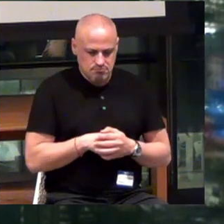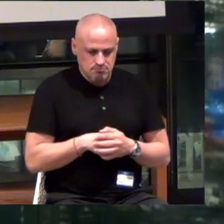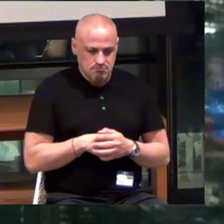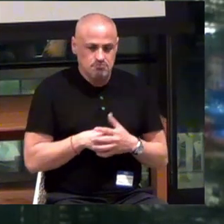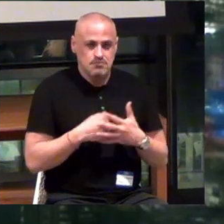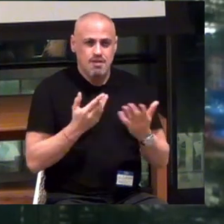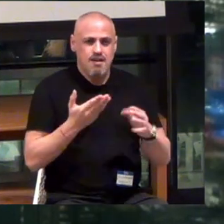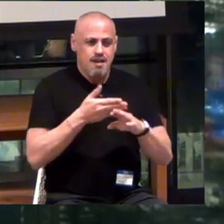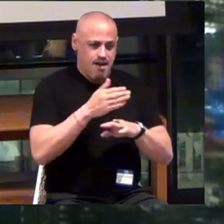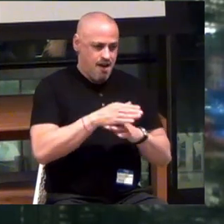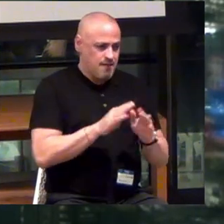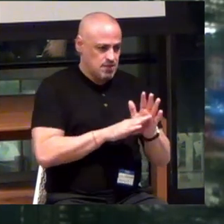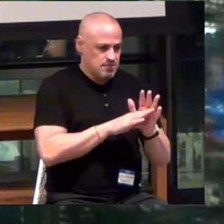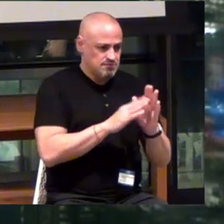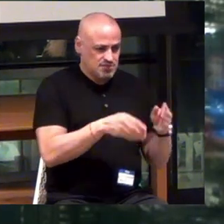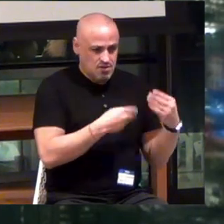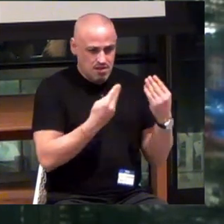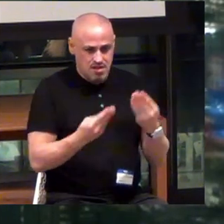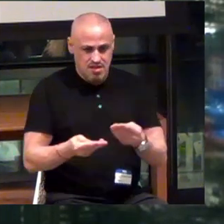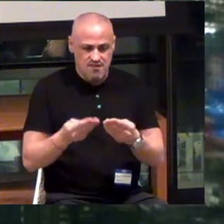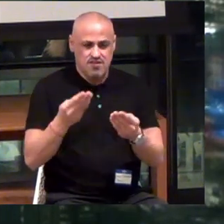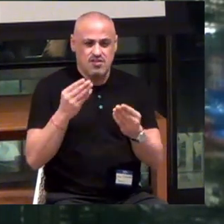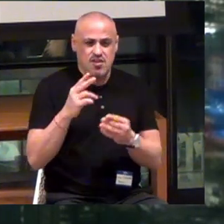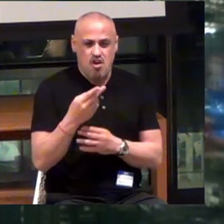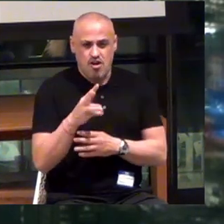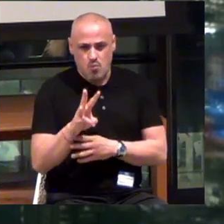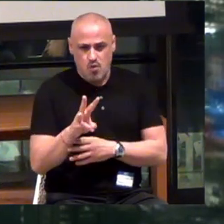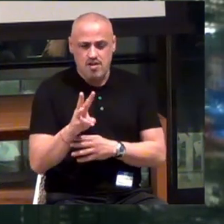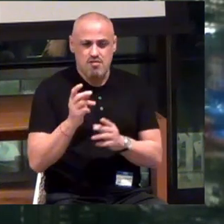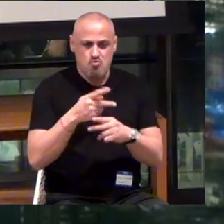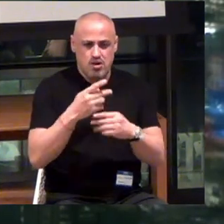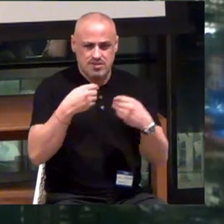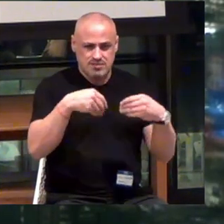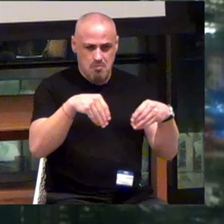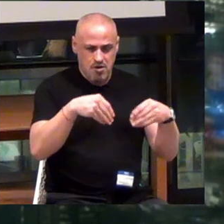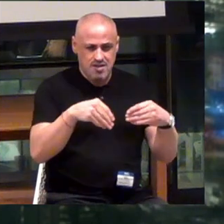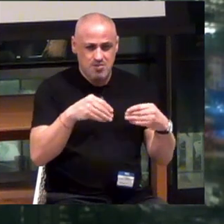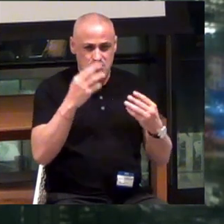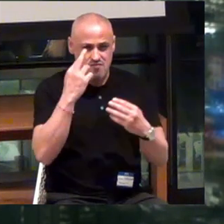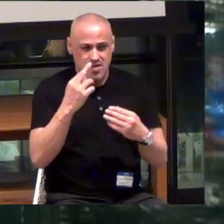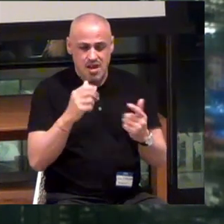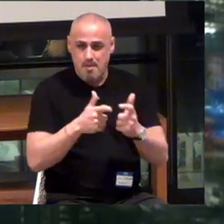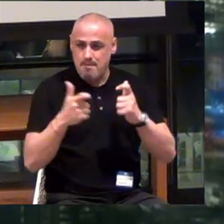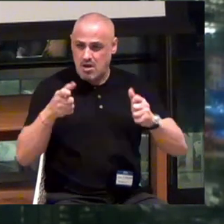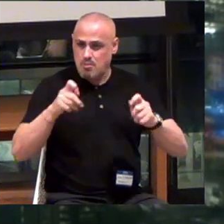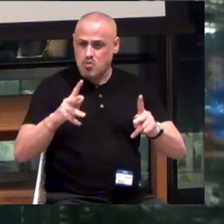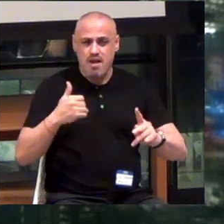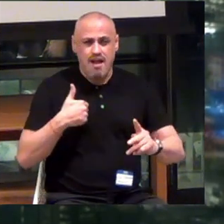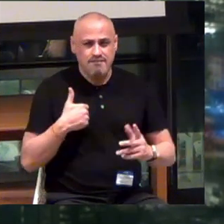So after we delivered the hardware products to market, we realized we had an even bigger opportunity.